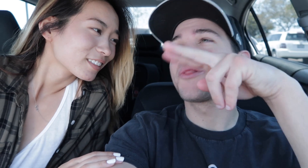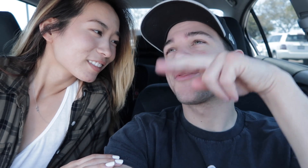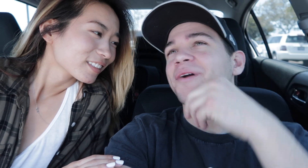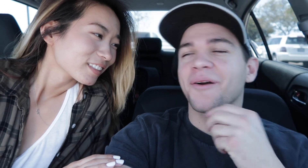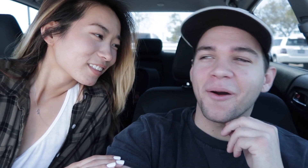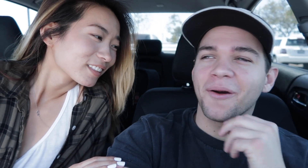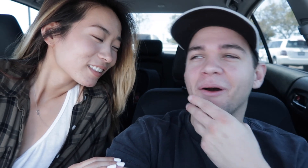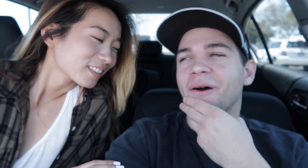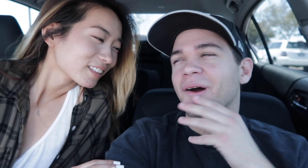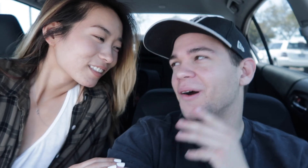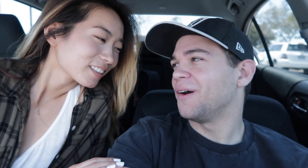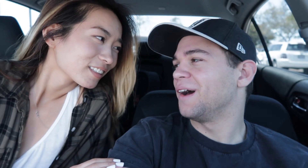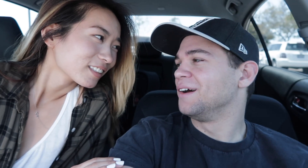ohhh look ohhhh